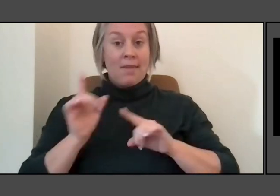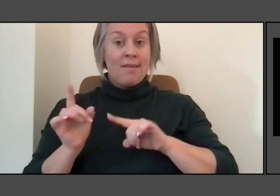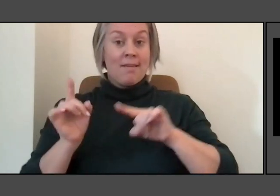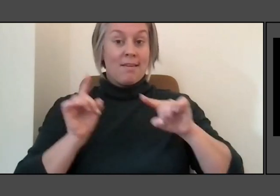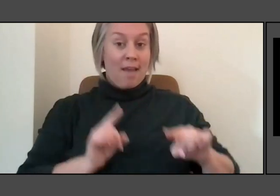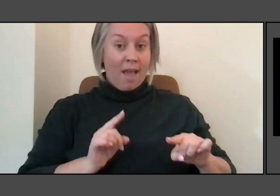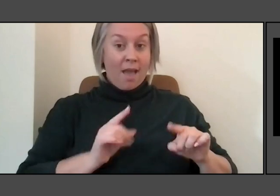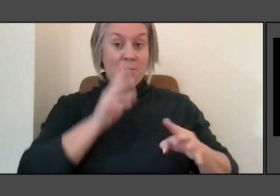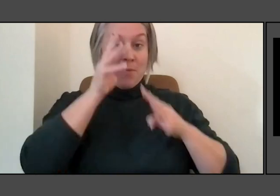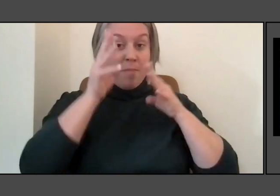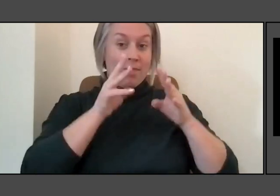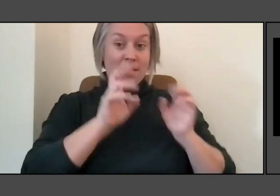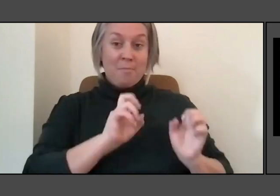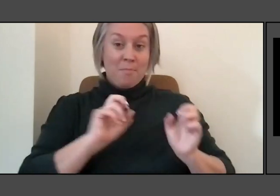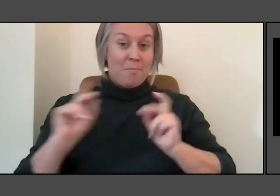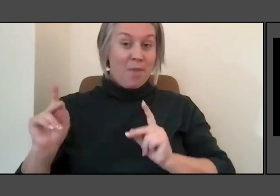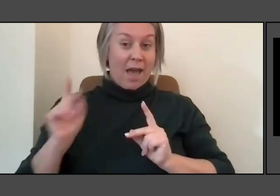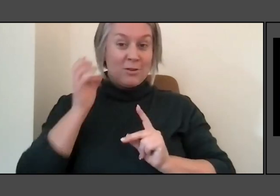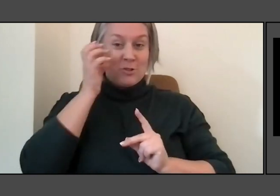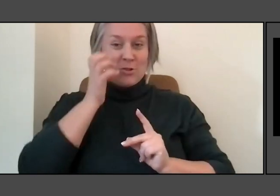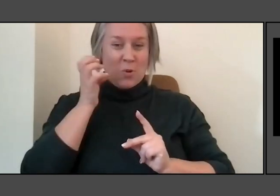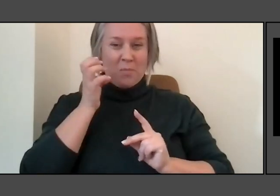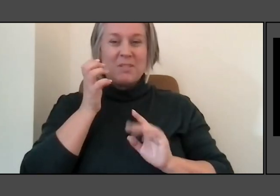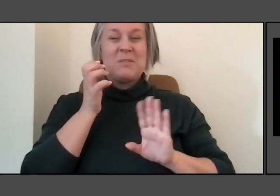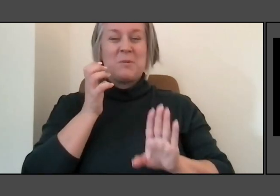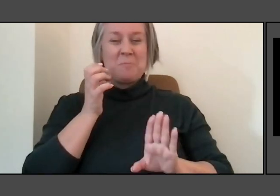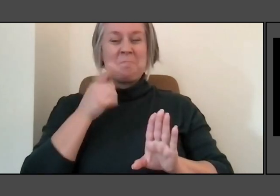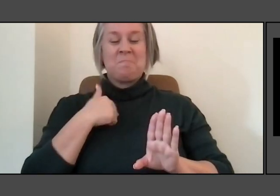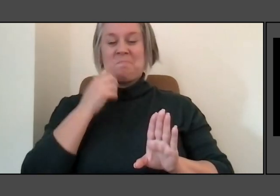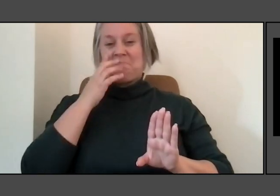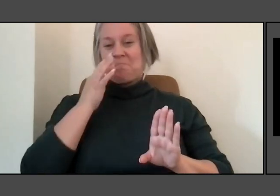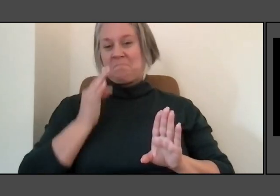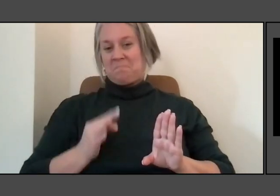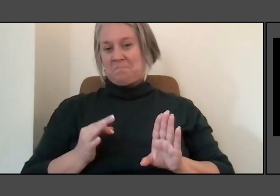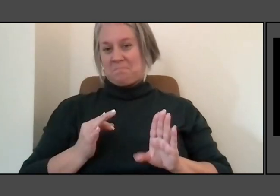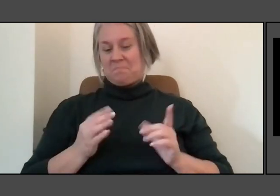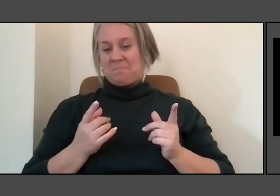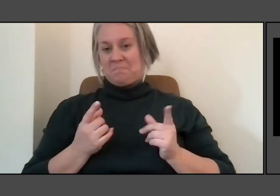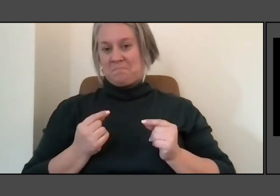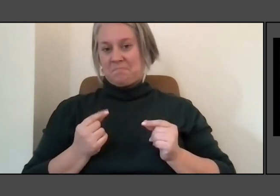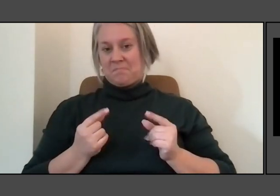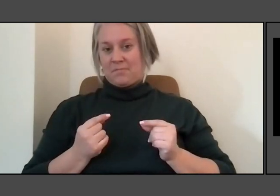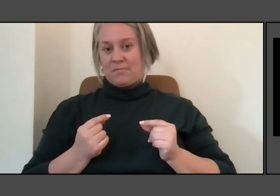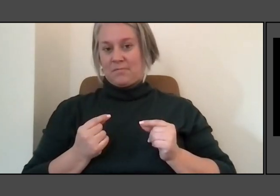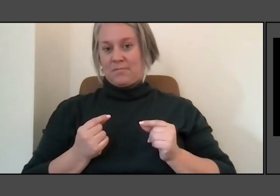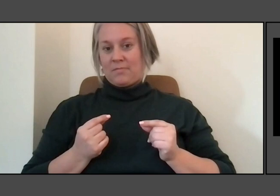So I figured I'd bring a little bit of south, southeastern Ohio